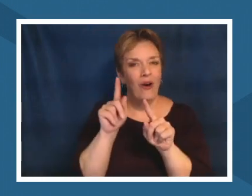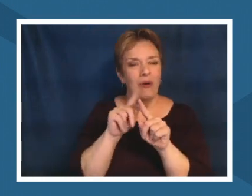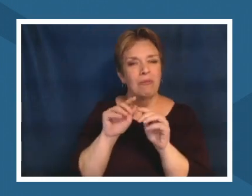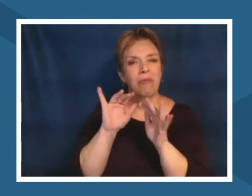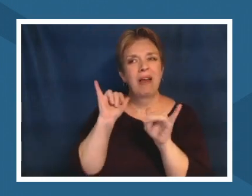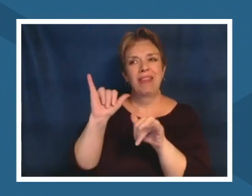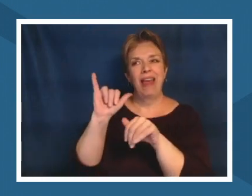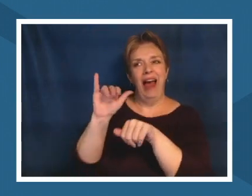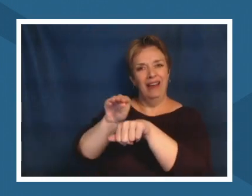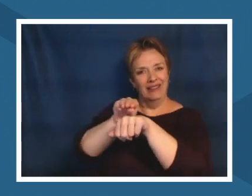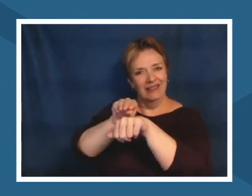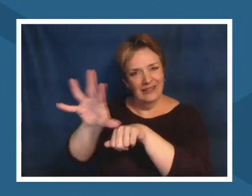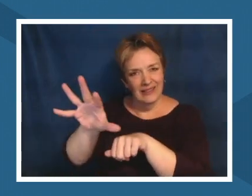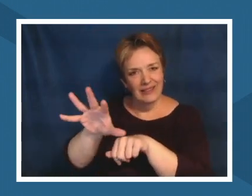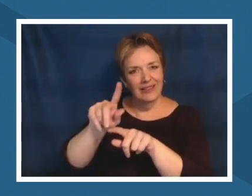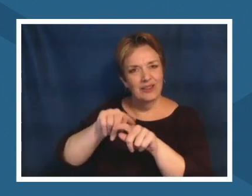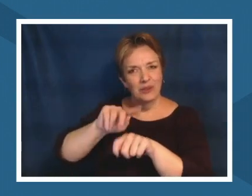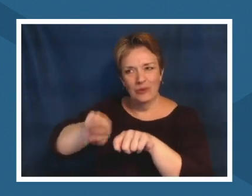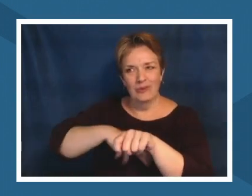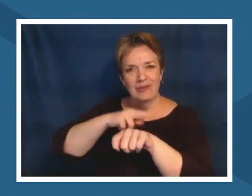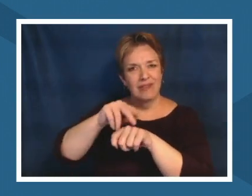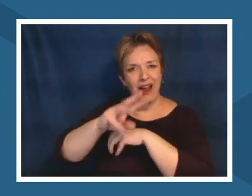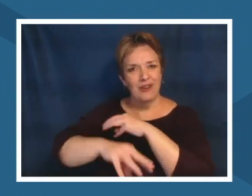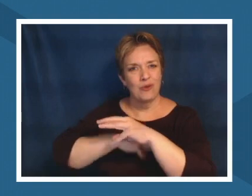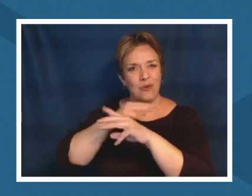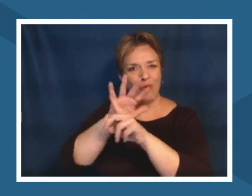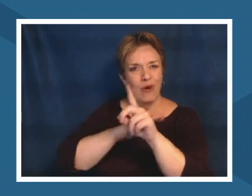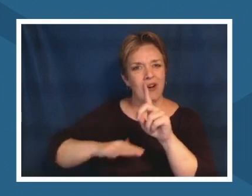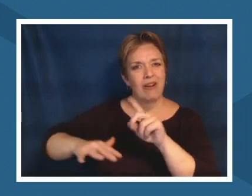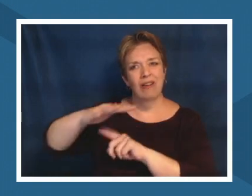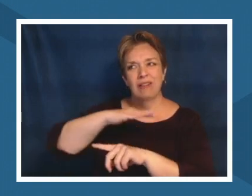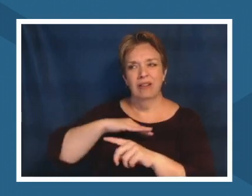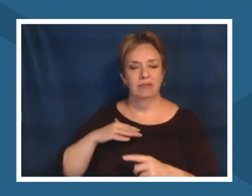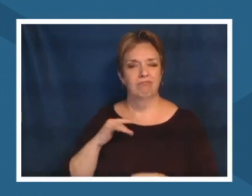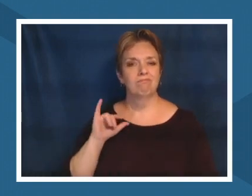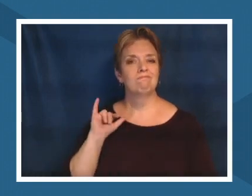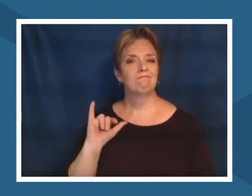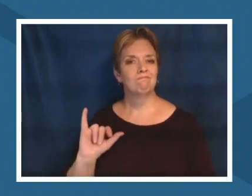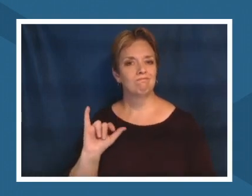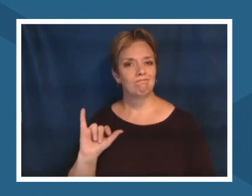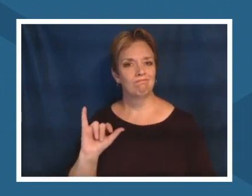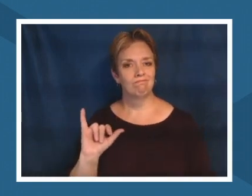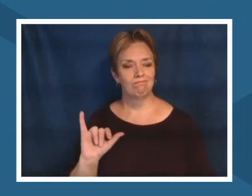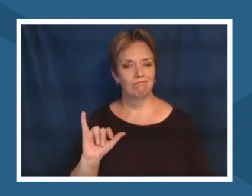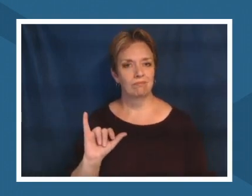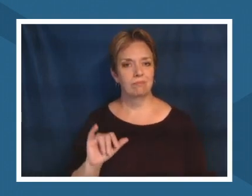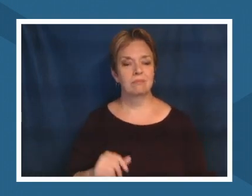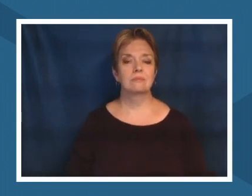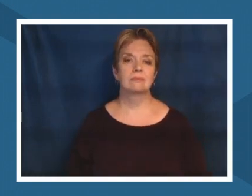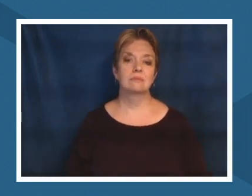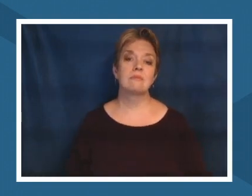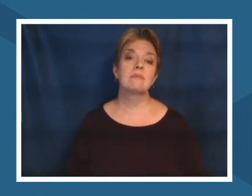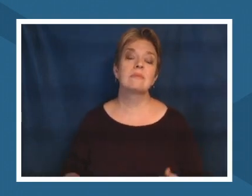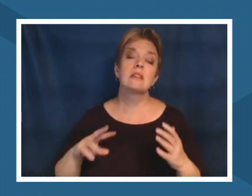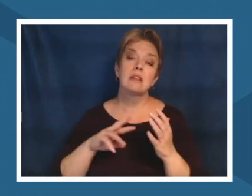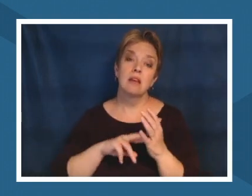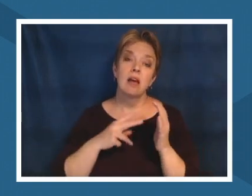let's let's continue to bring in indigenous knowledge sources into our classrooms into our conversations into